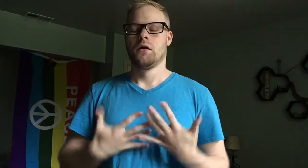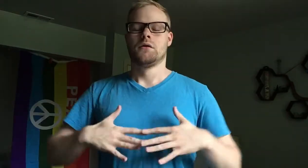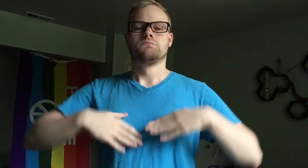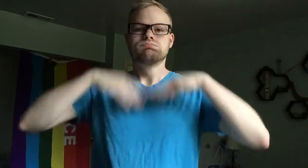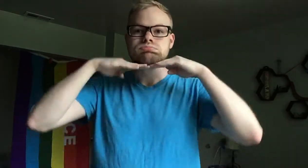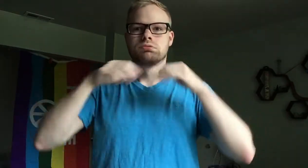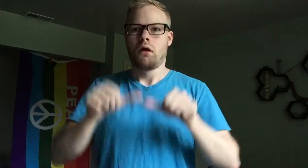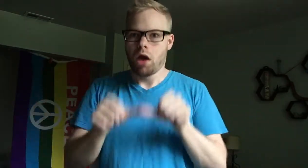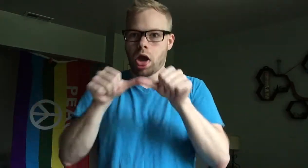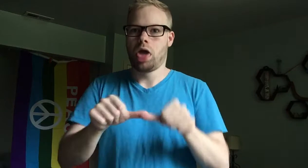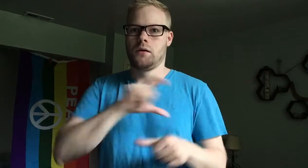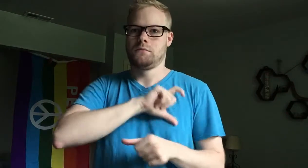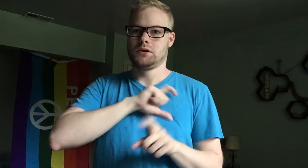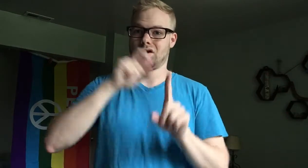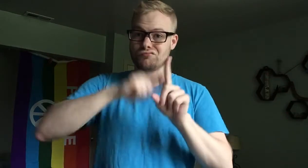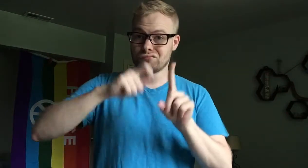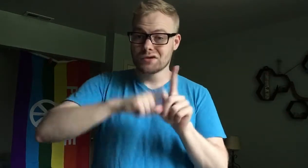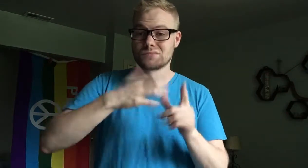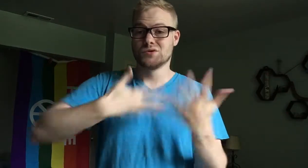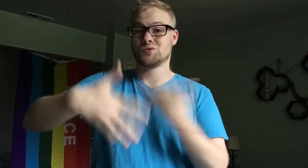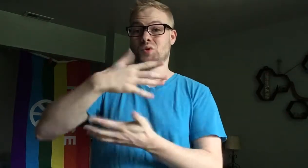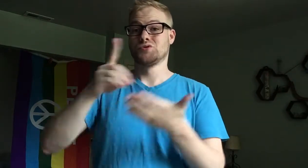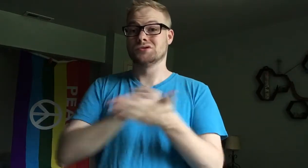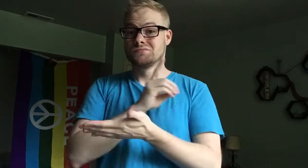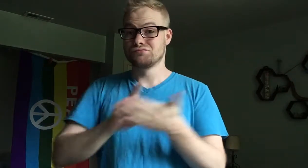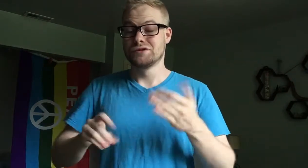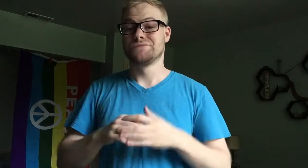Fed up with constant police harassment and social discrimination,